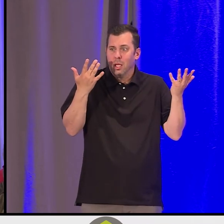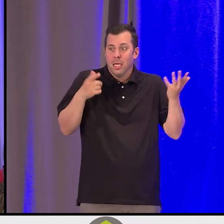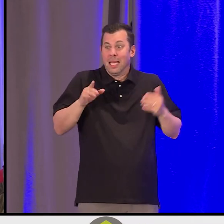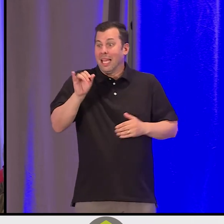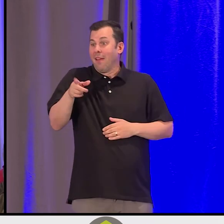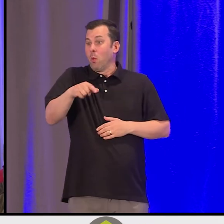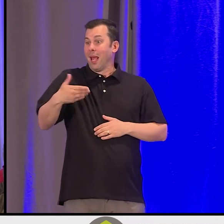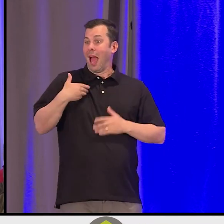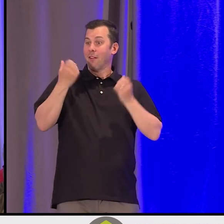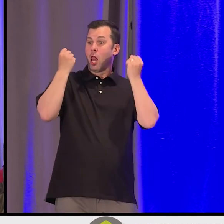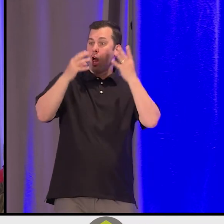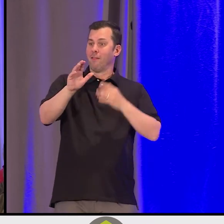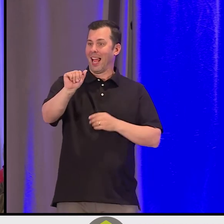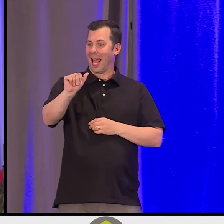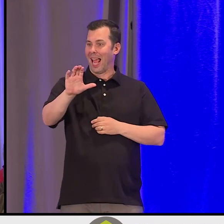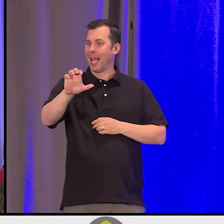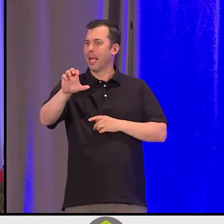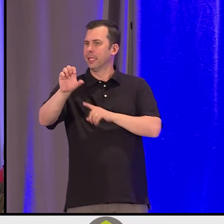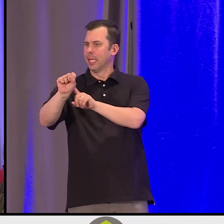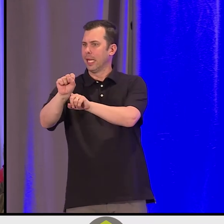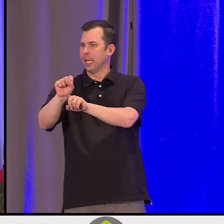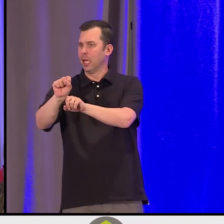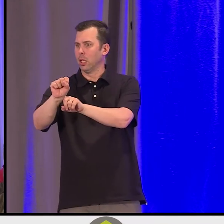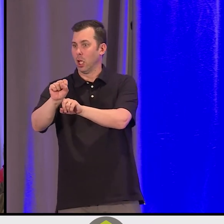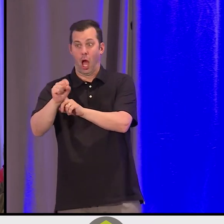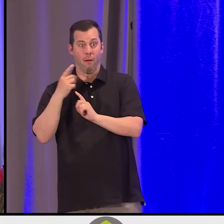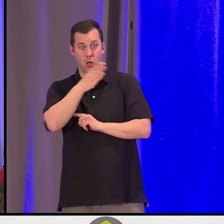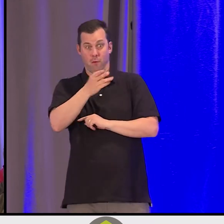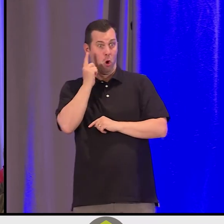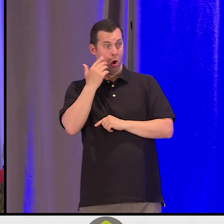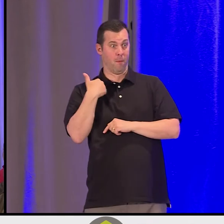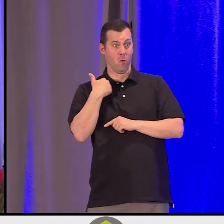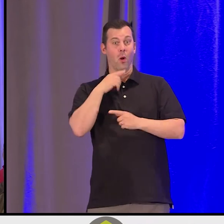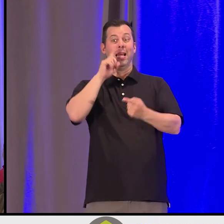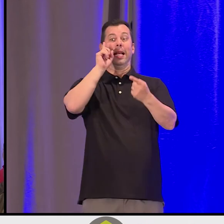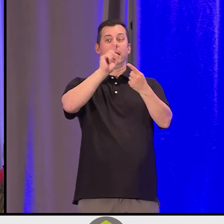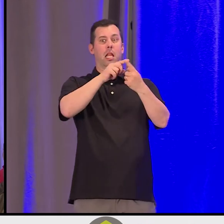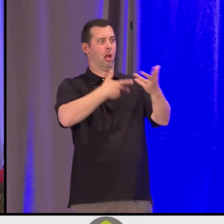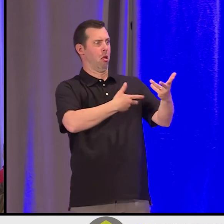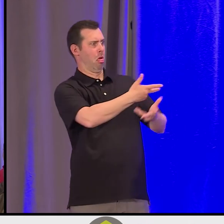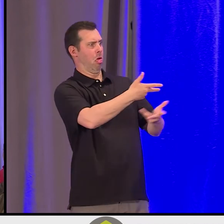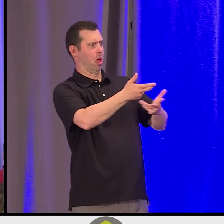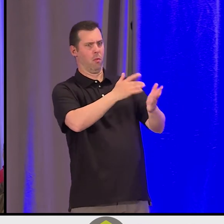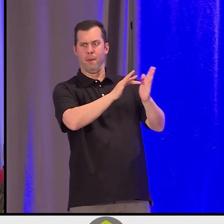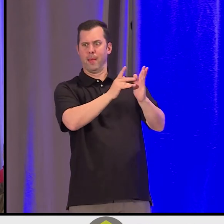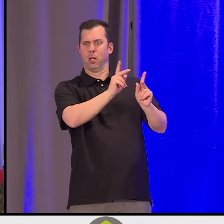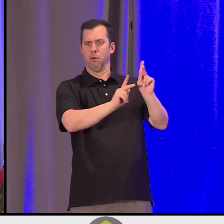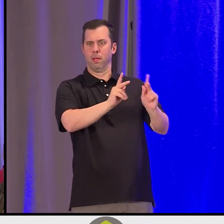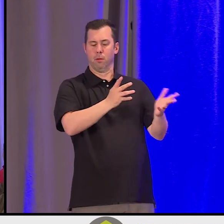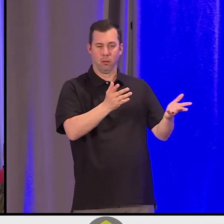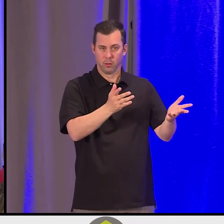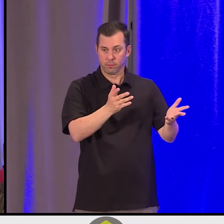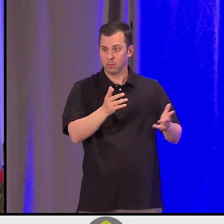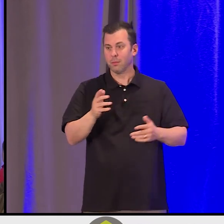I didn't know that term until I started interacting with the medical community. The issue of childhood -- adverse childhood experiences.